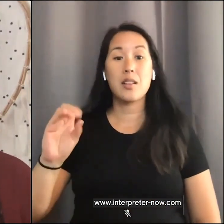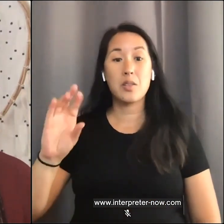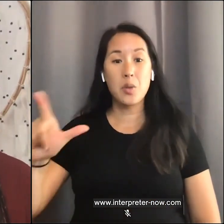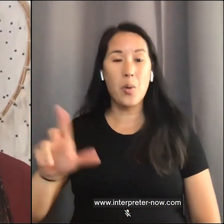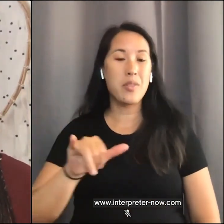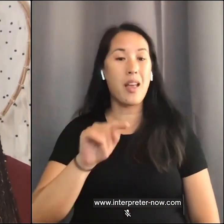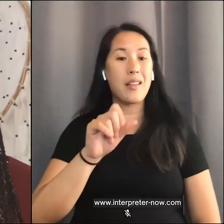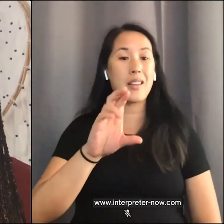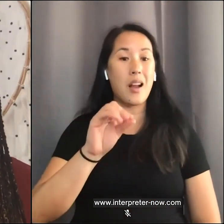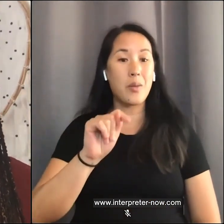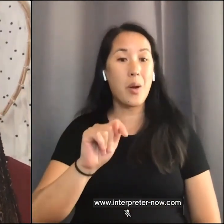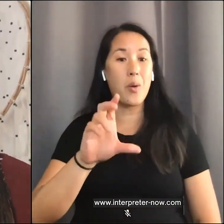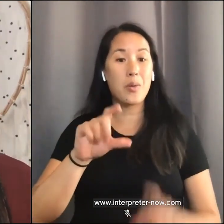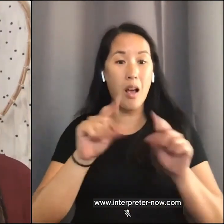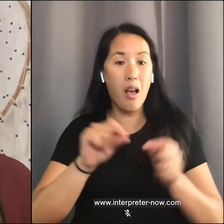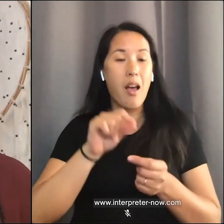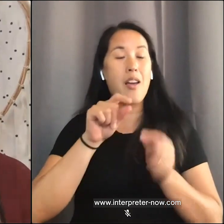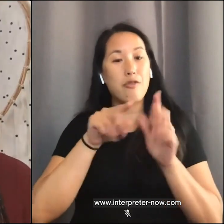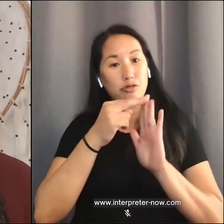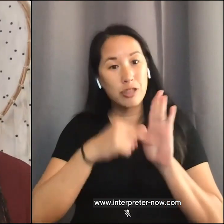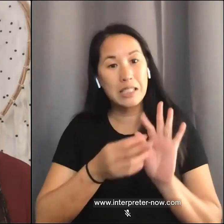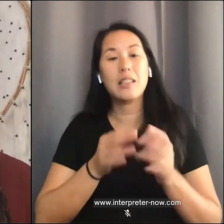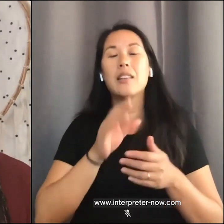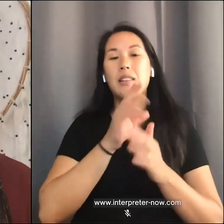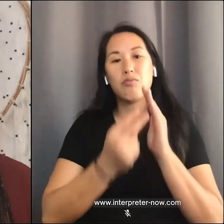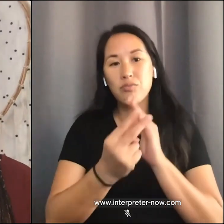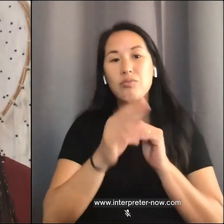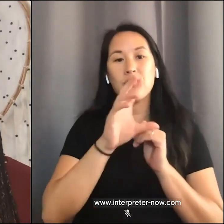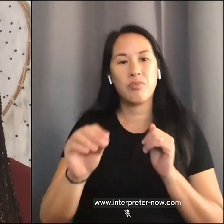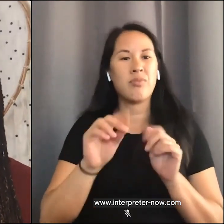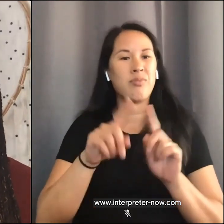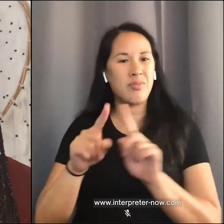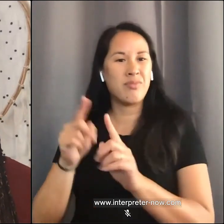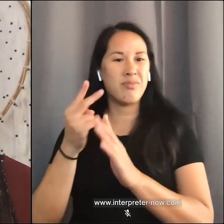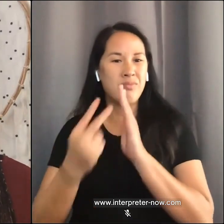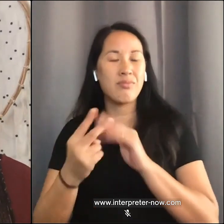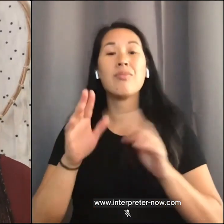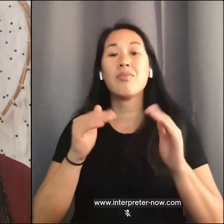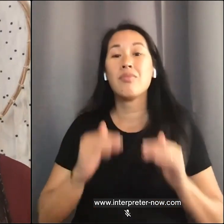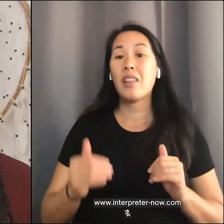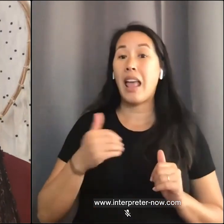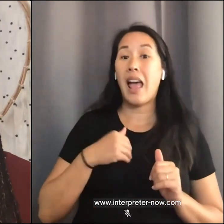a Bachelor's Arts in English and French literature. I have a Master's degree in English literature.